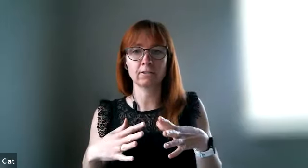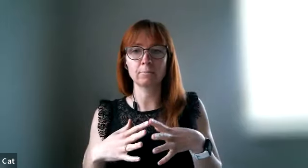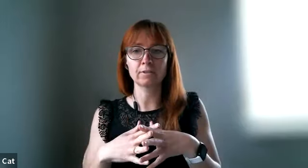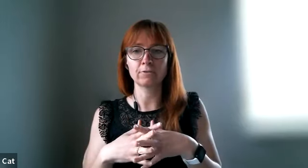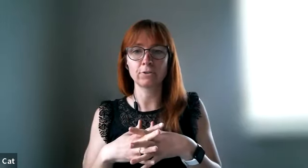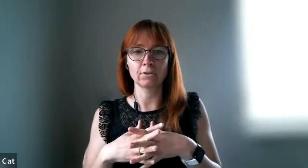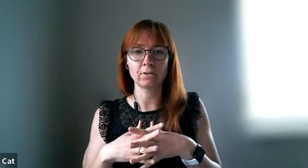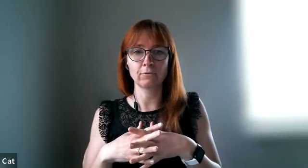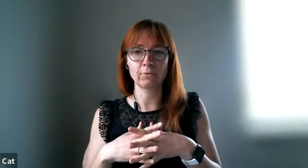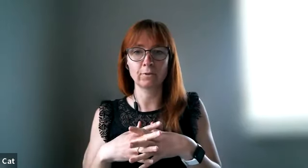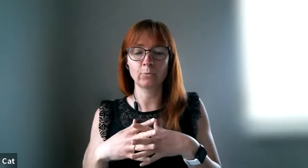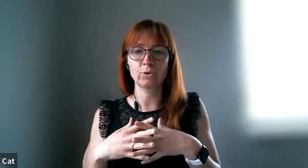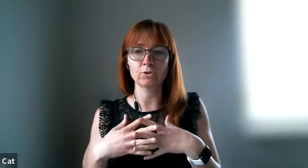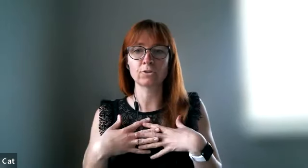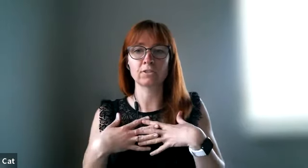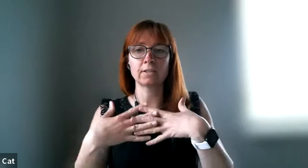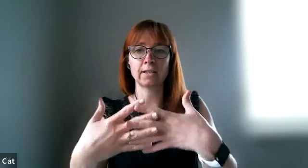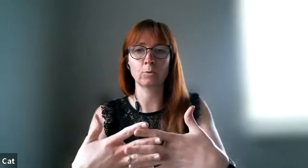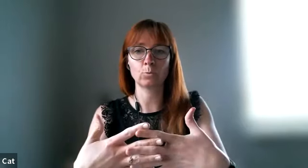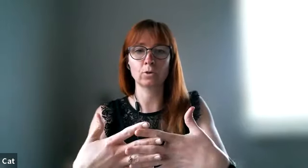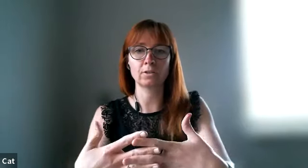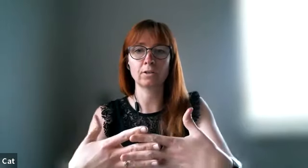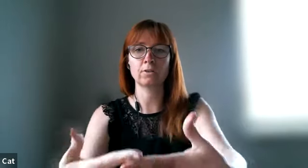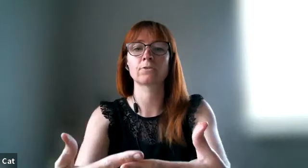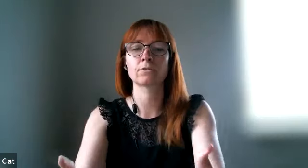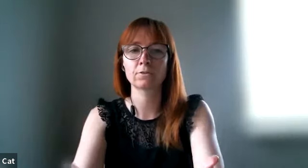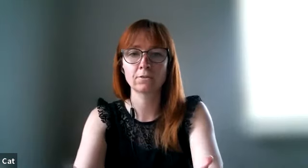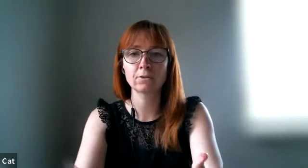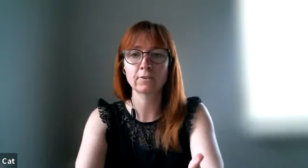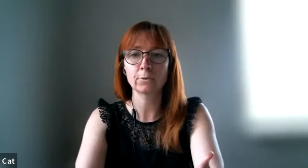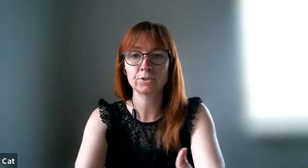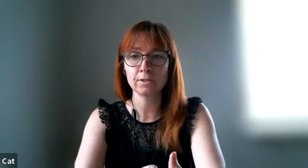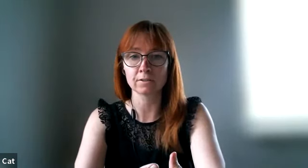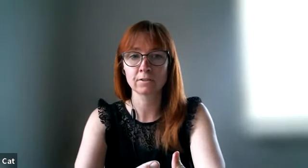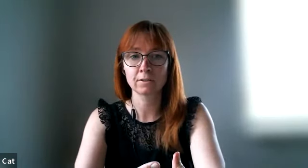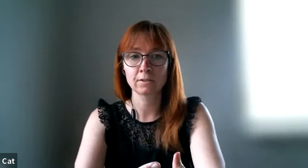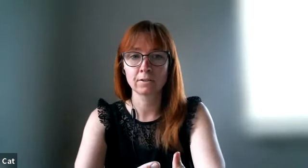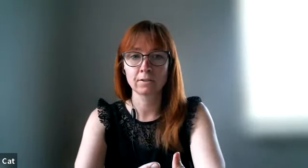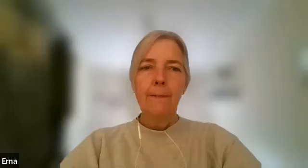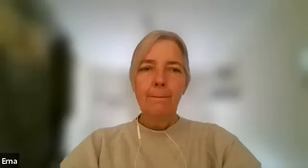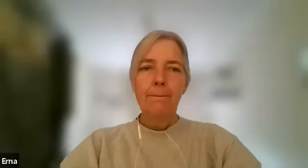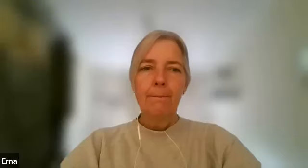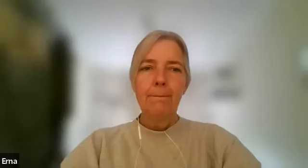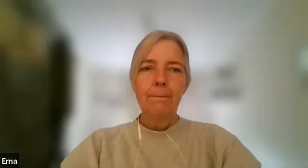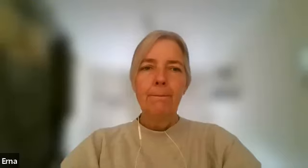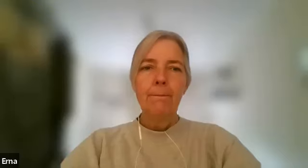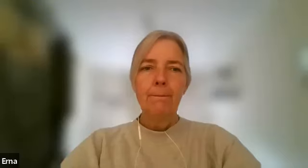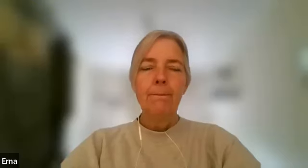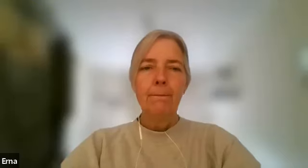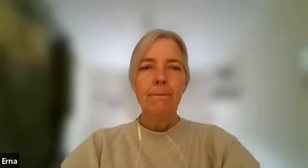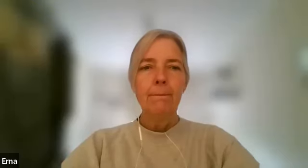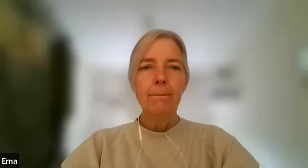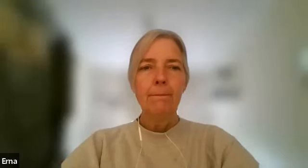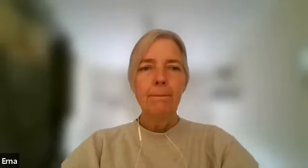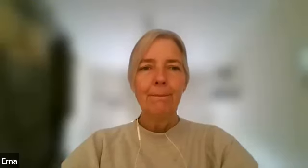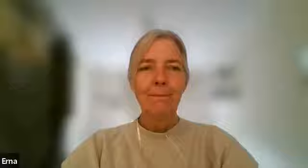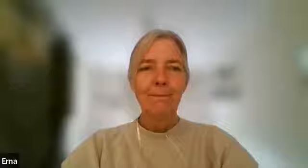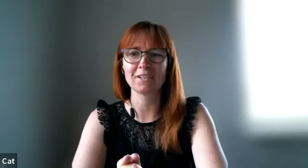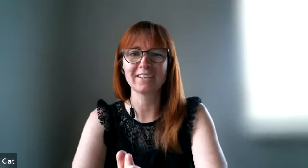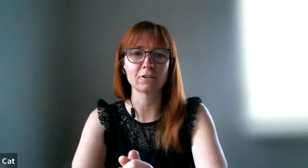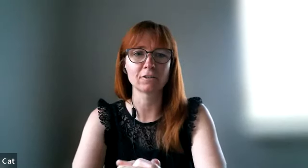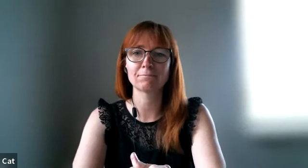can be avoided if if we just understand what the others love language is yeah i i i complain a lot